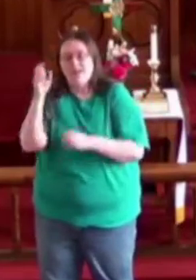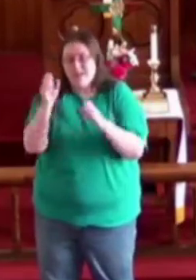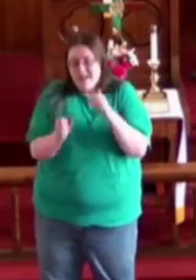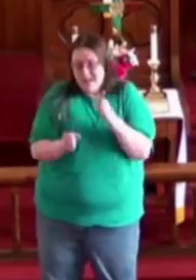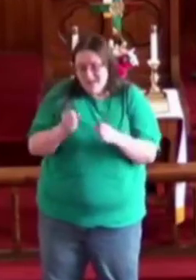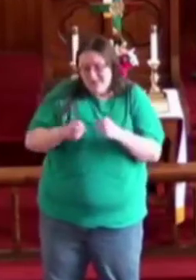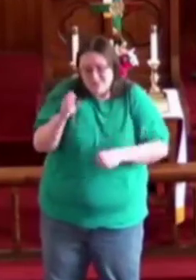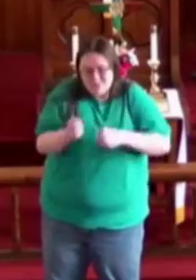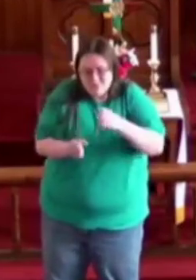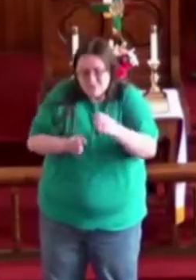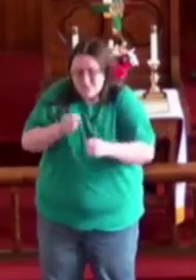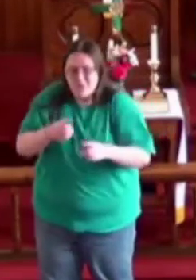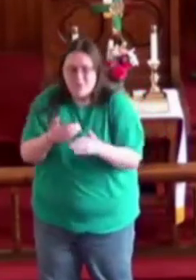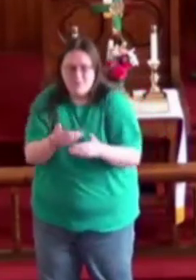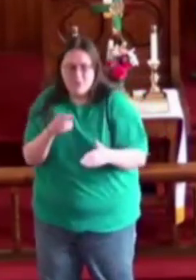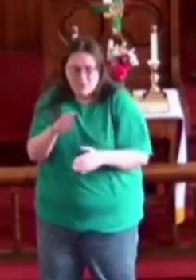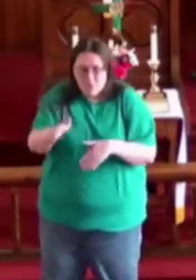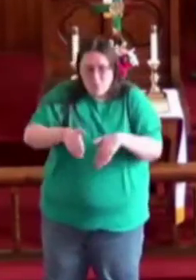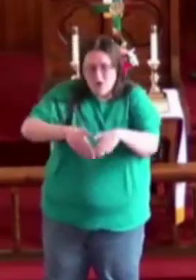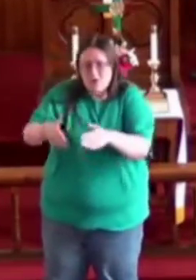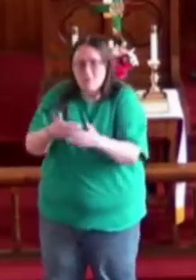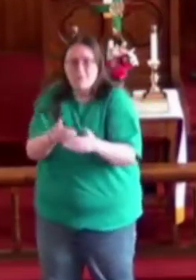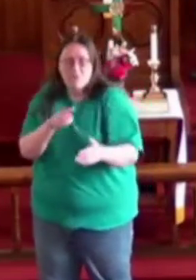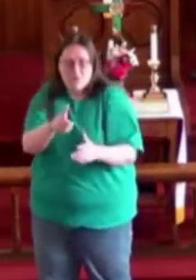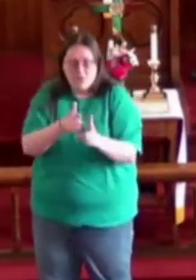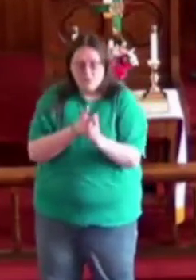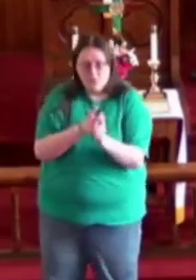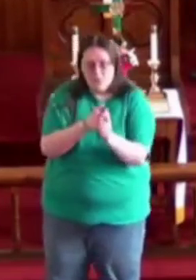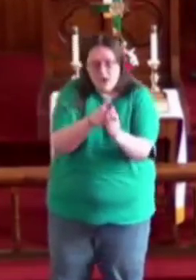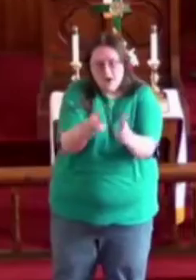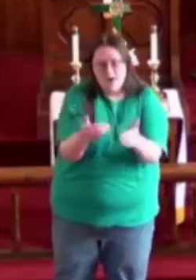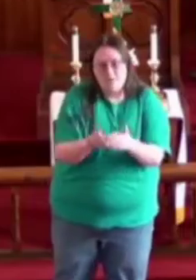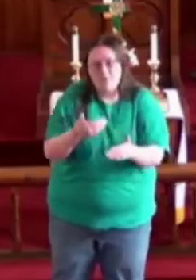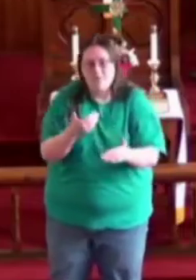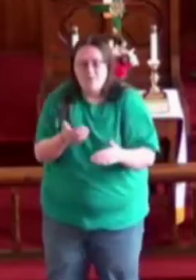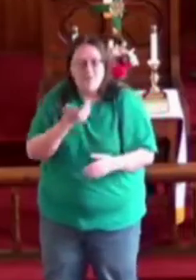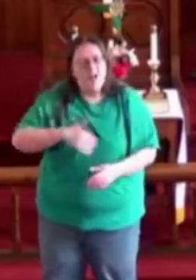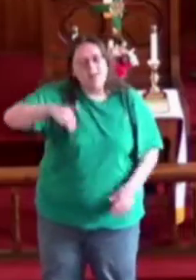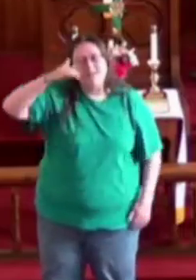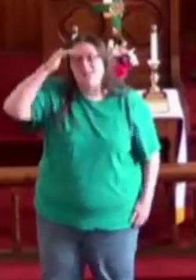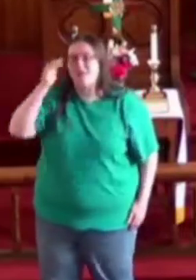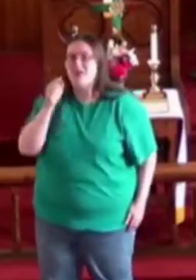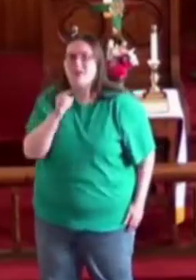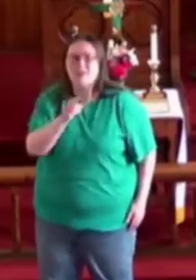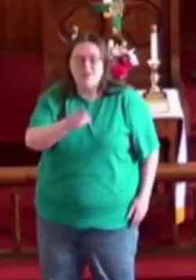Had to crawl before you walked, before you ran Before I knew it